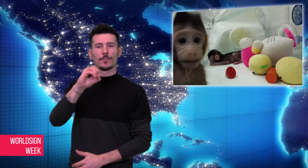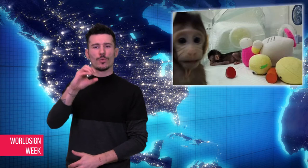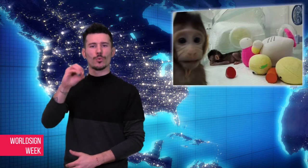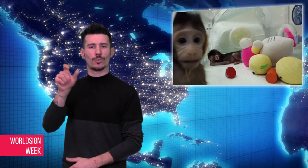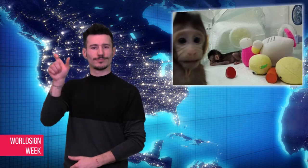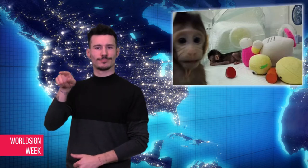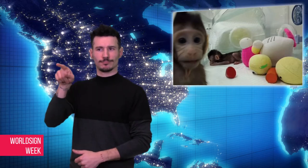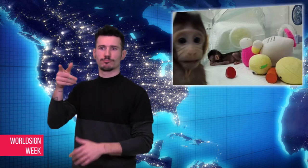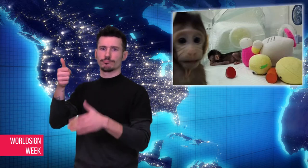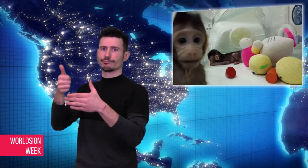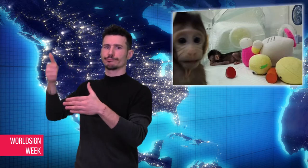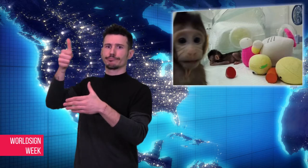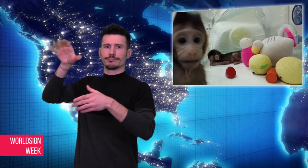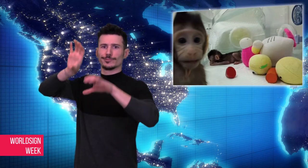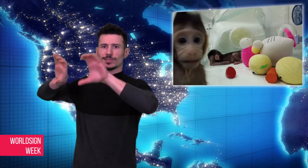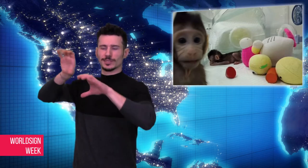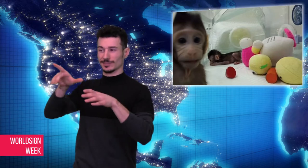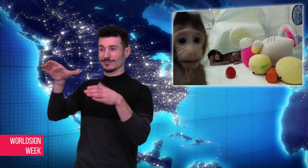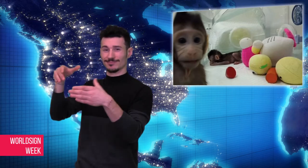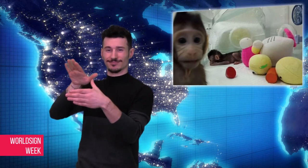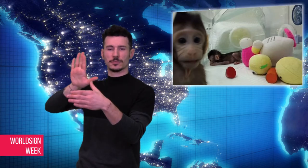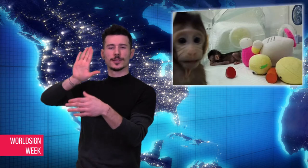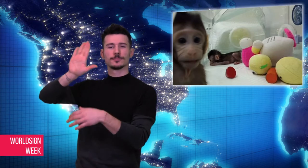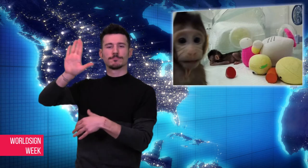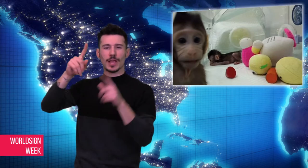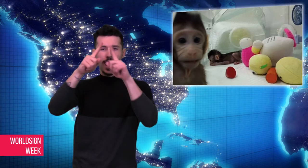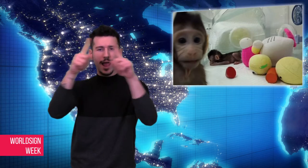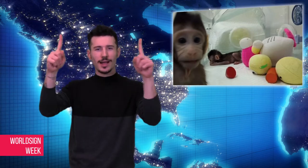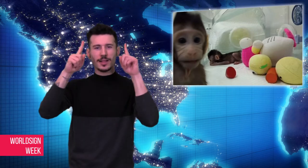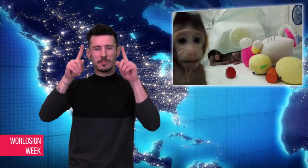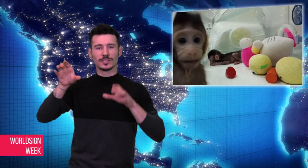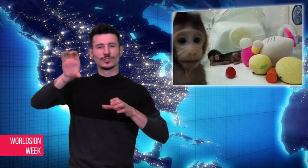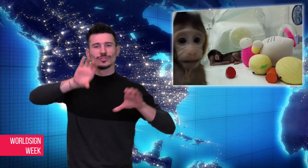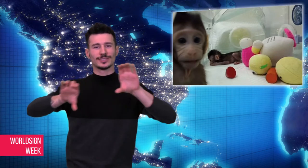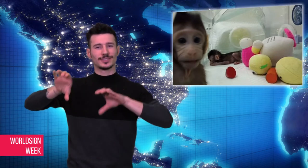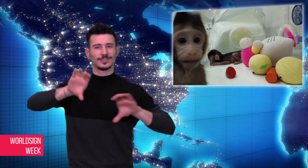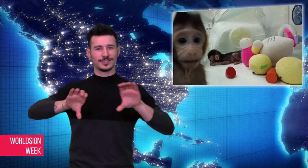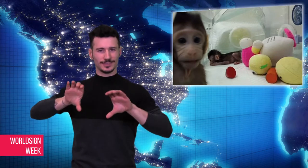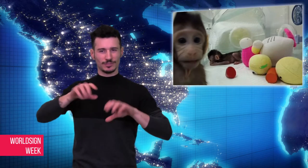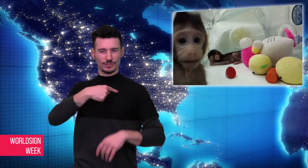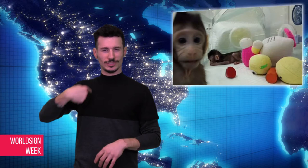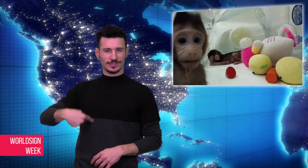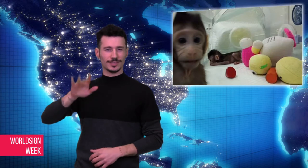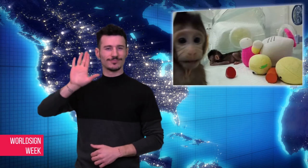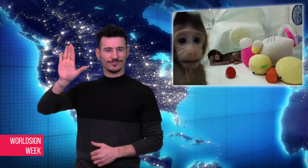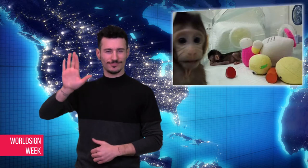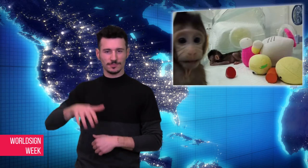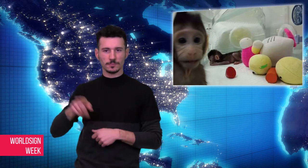announced last Wednesday the successful